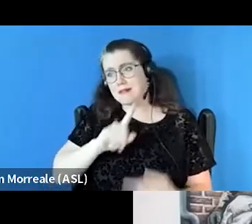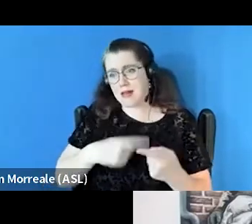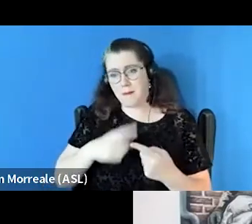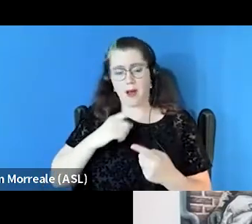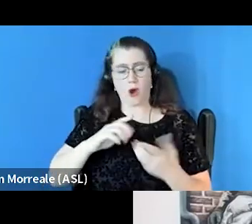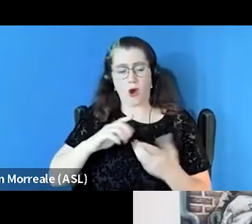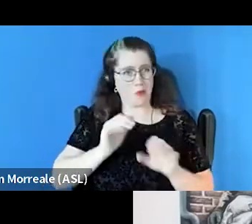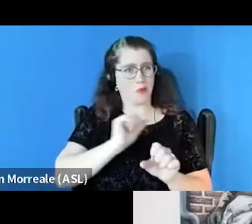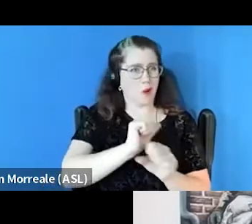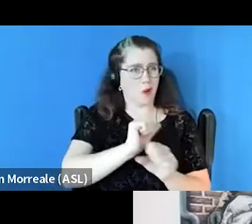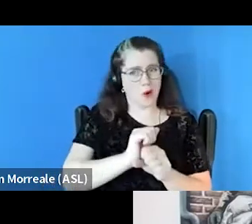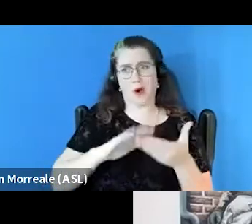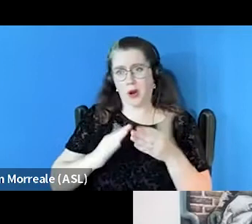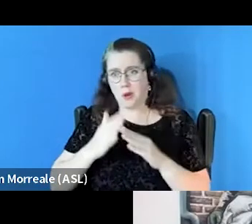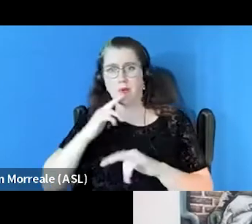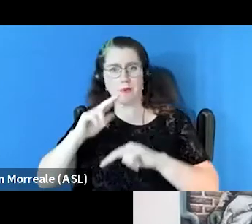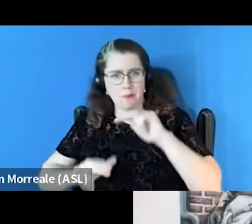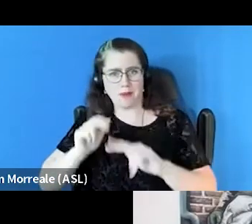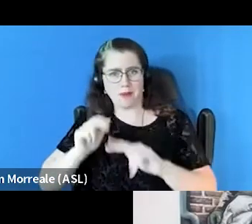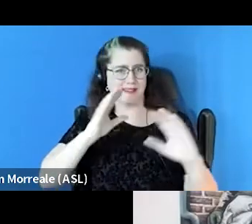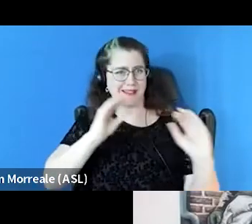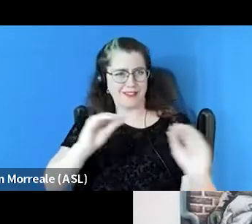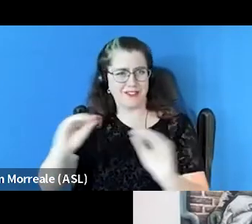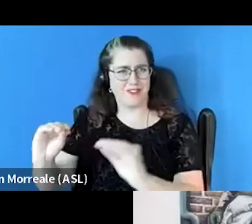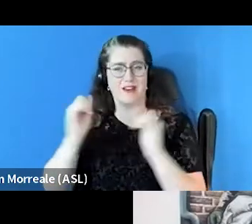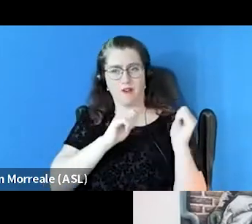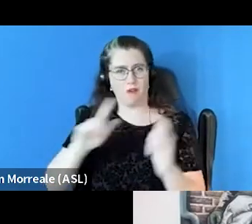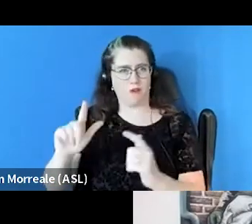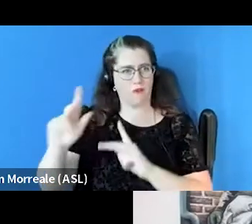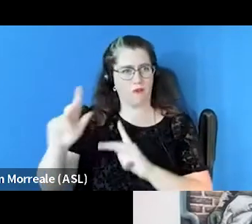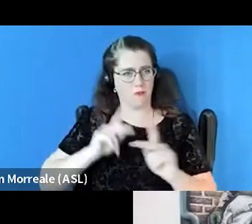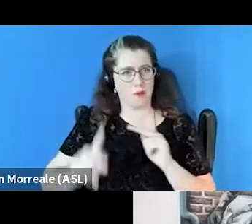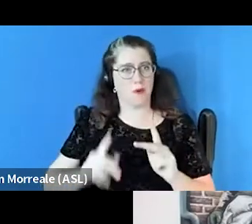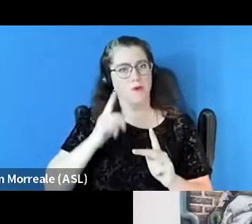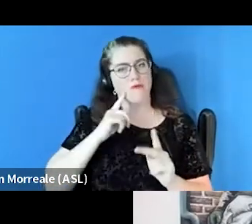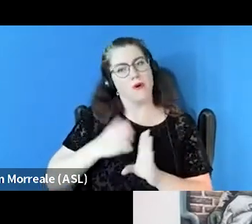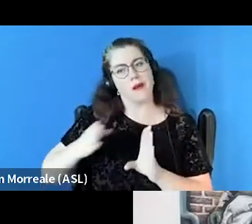and community building and educating everybody in terms of the neighbors that we live with.